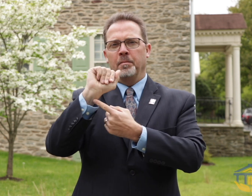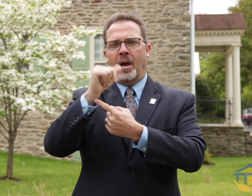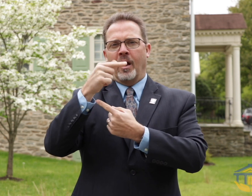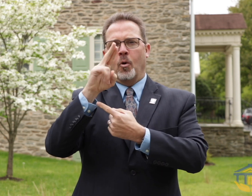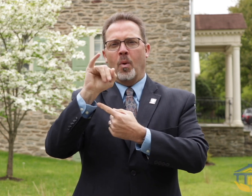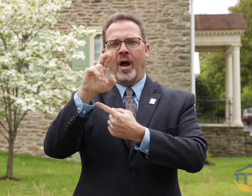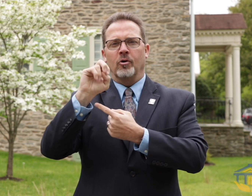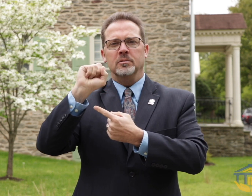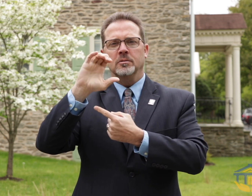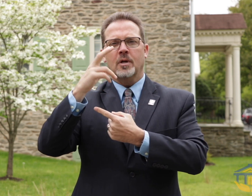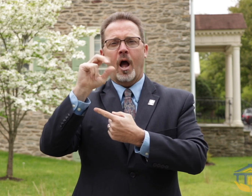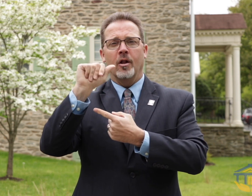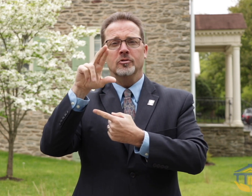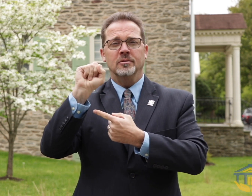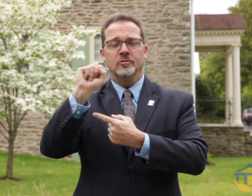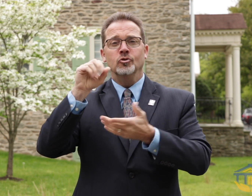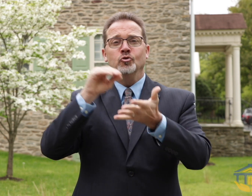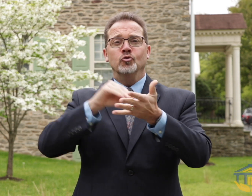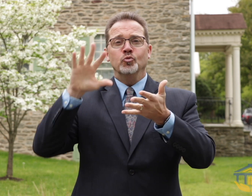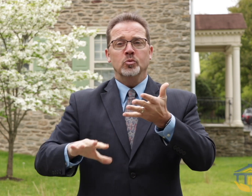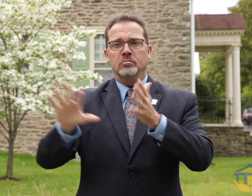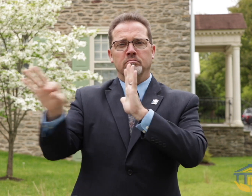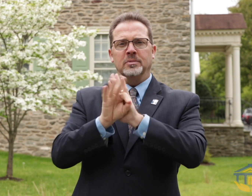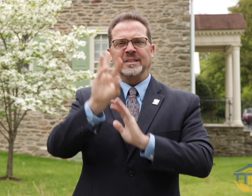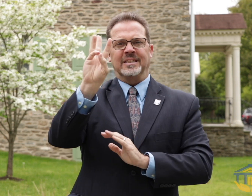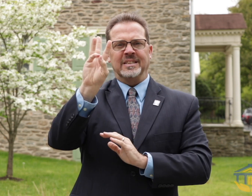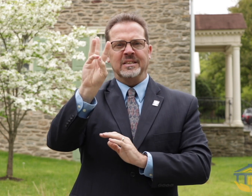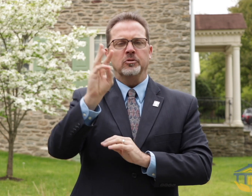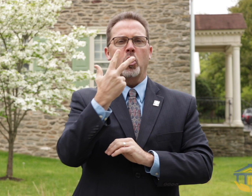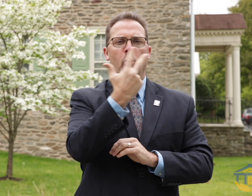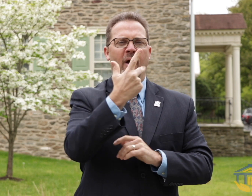the Maguire Scholars Program. This includes the selection of six students